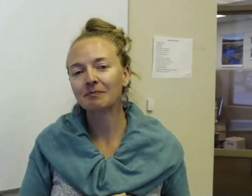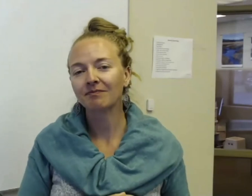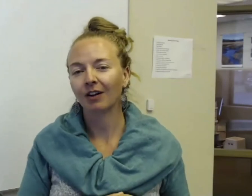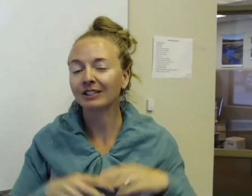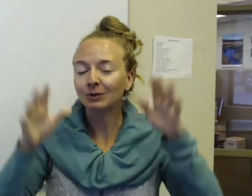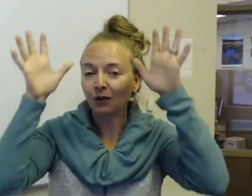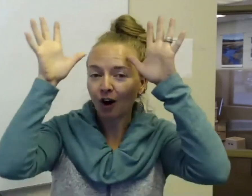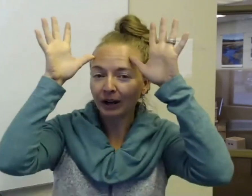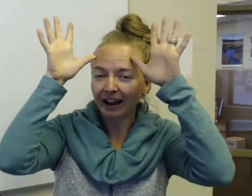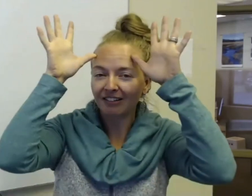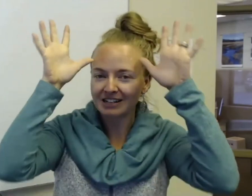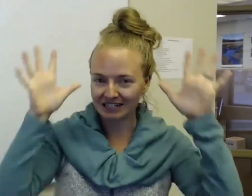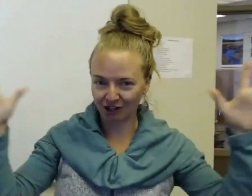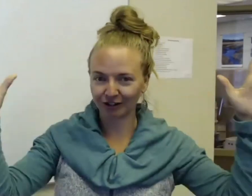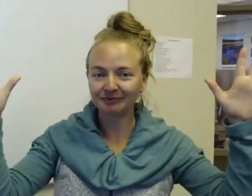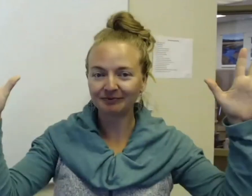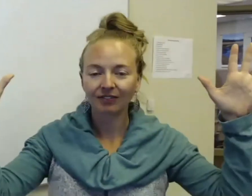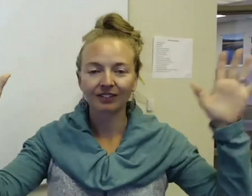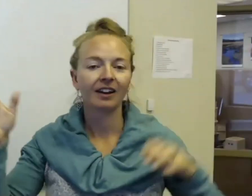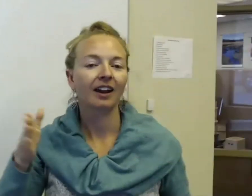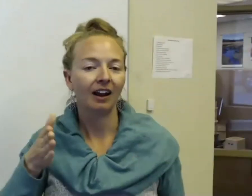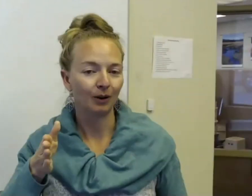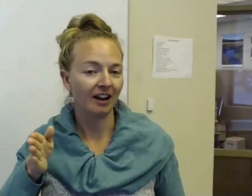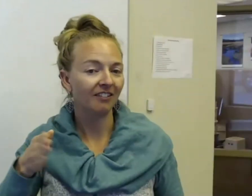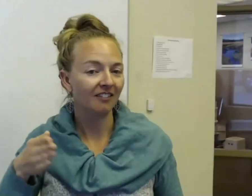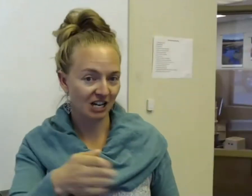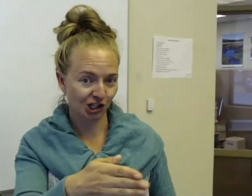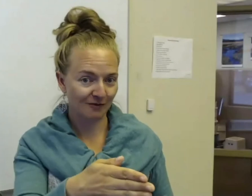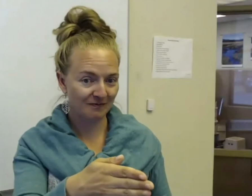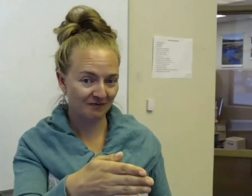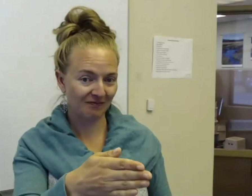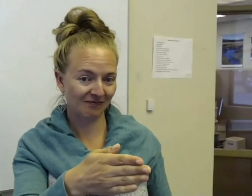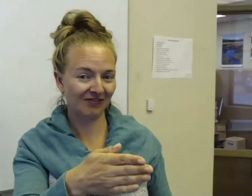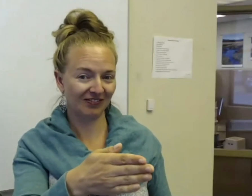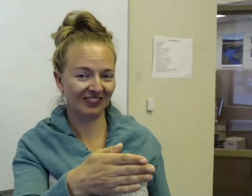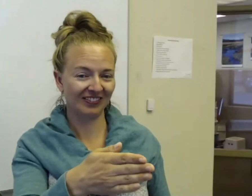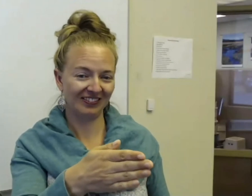so far we have deer. We have fish.